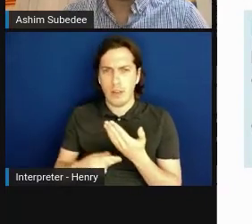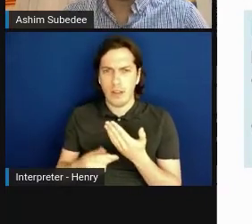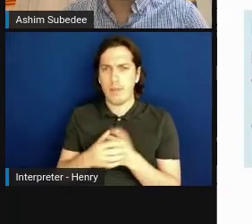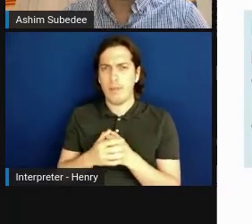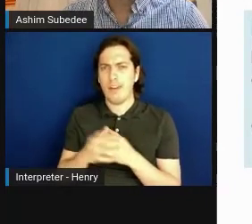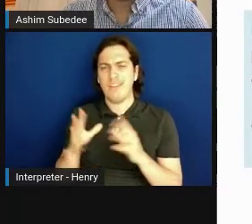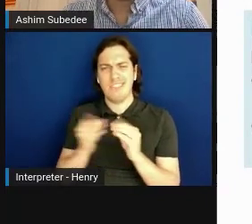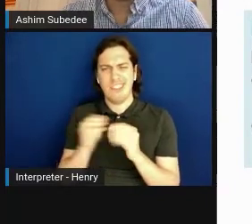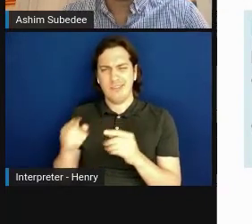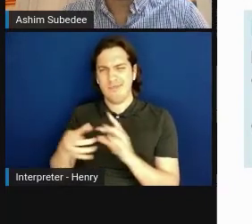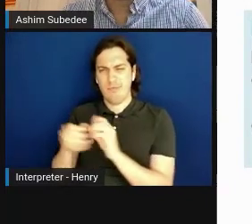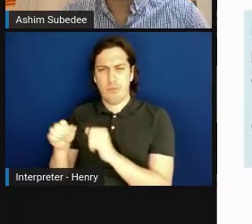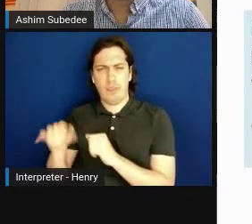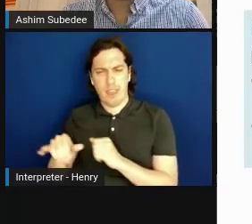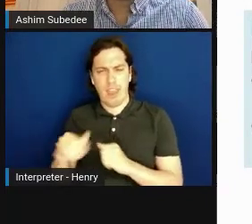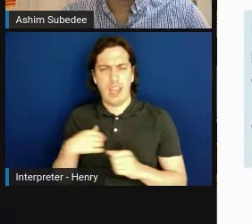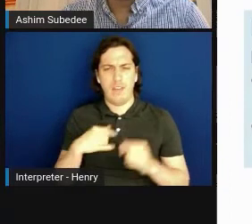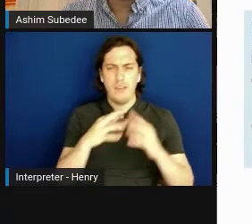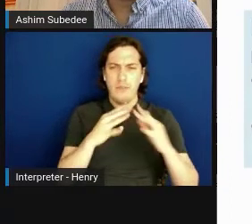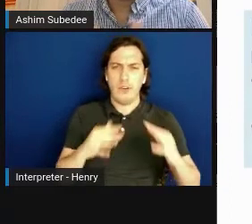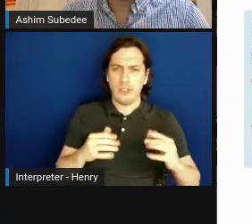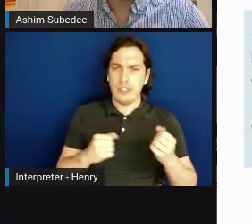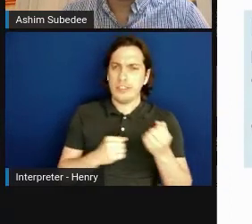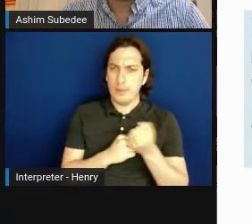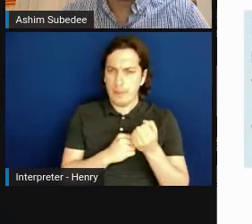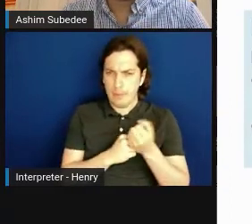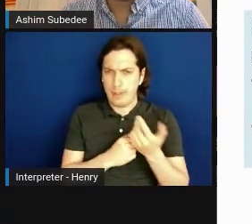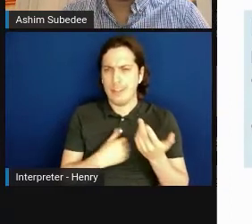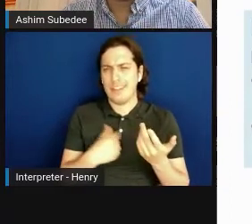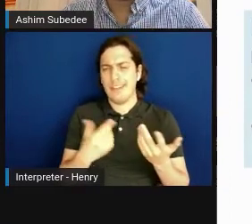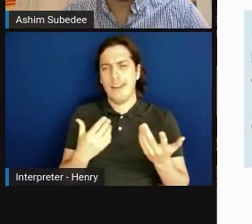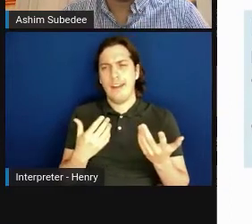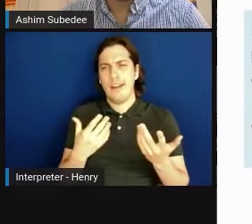and then we also have diversity supplement. Wanted to quickly mention it here,